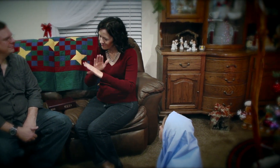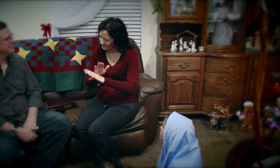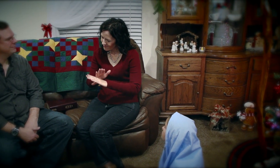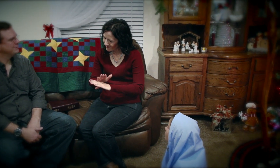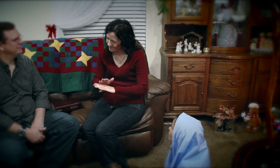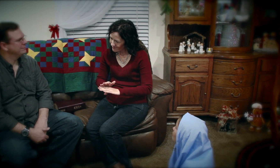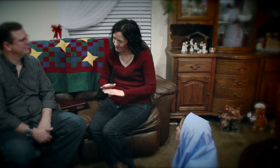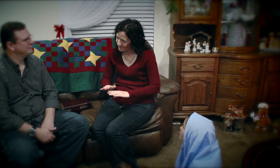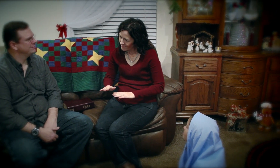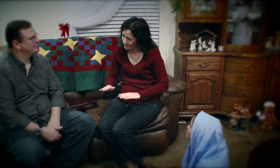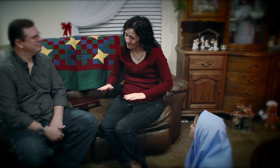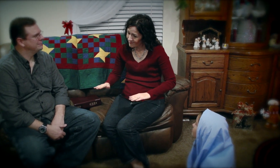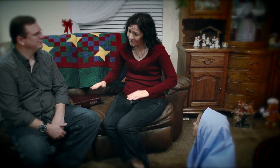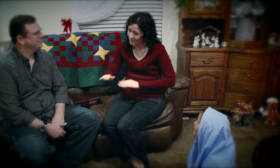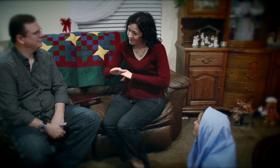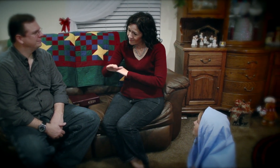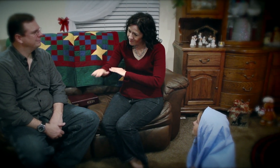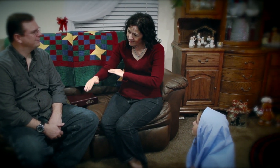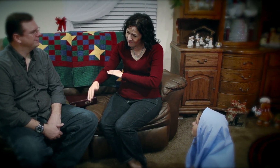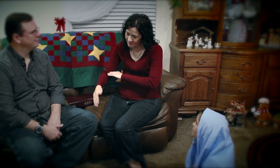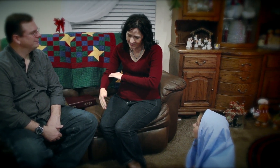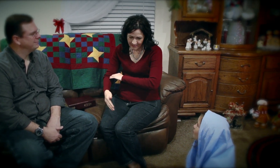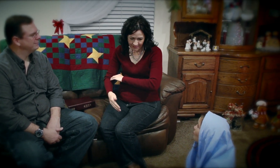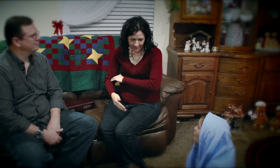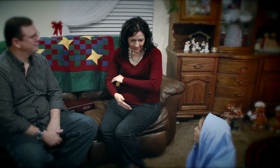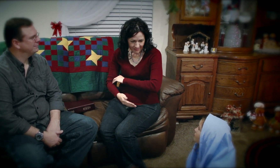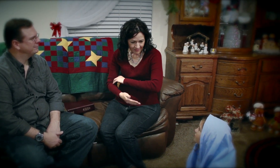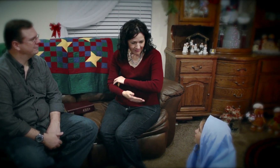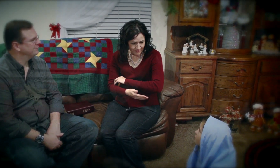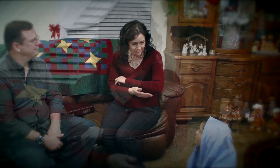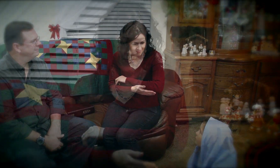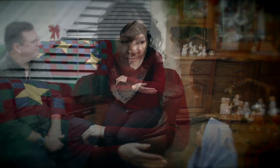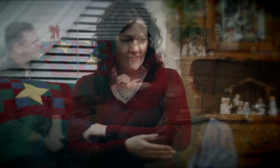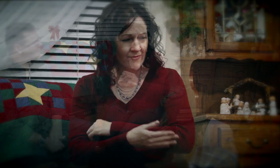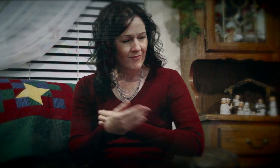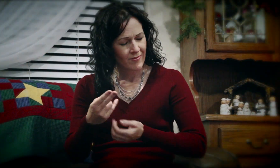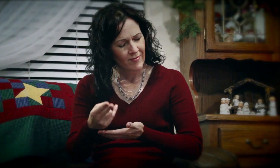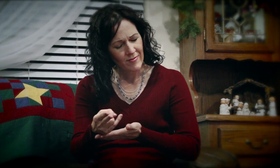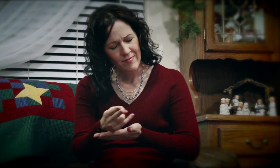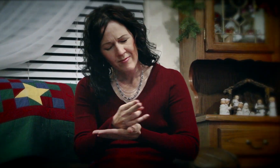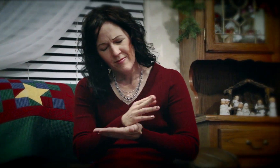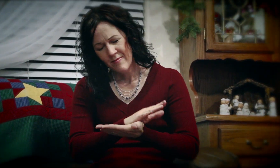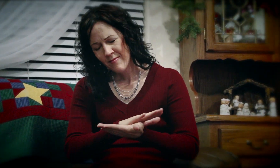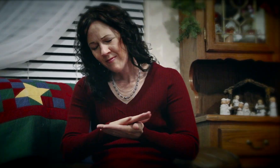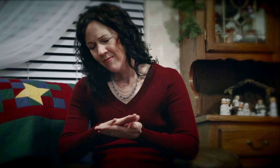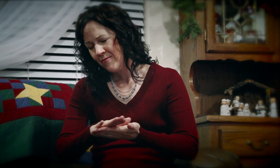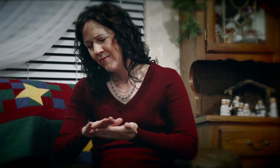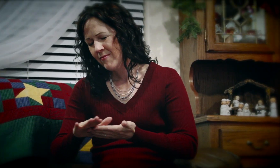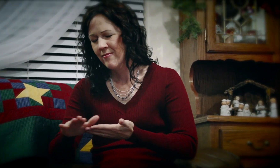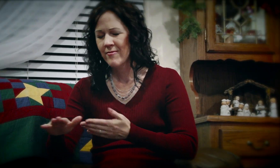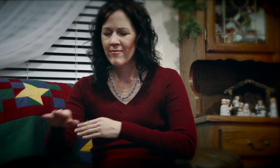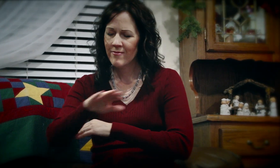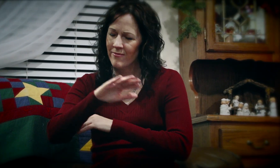Silent night, holy night